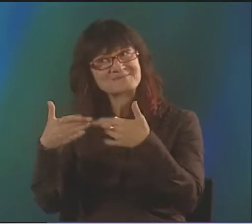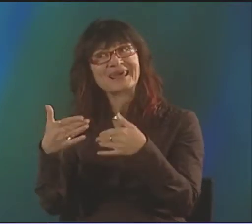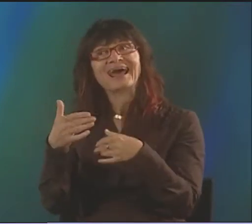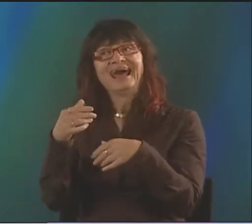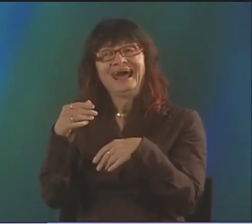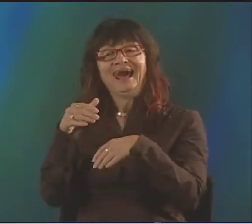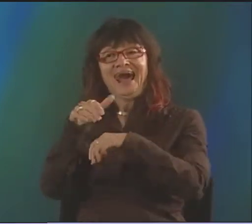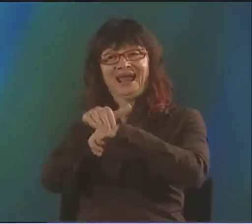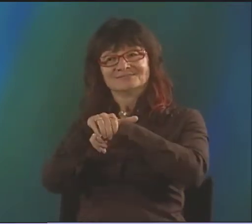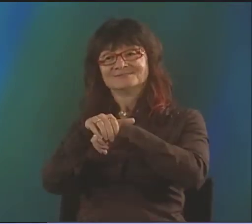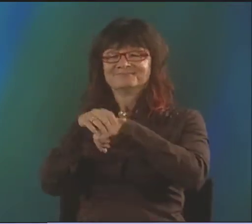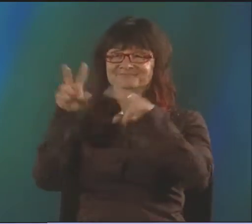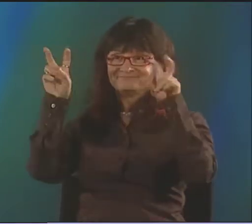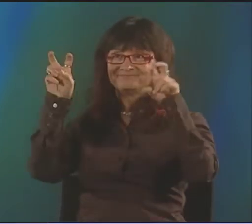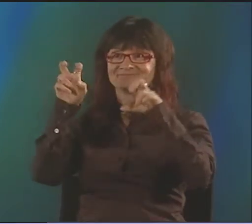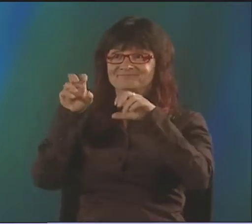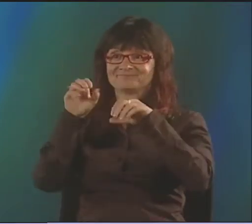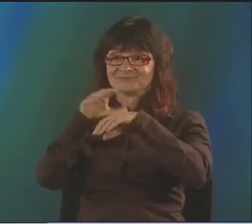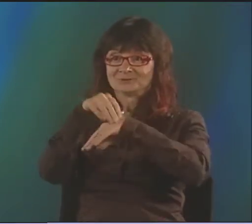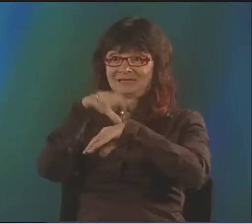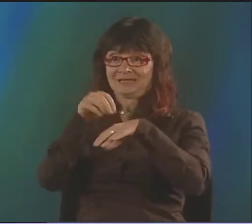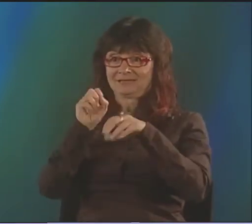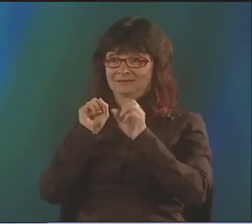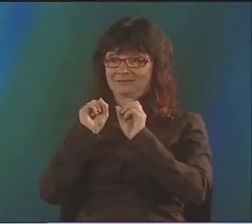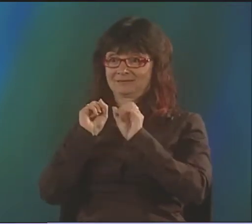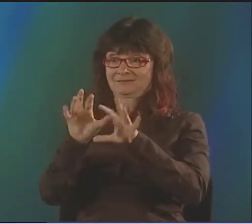BUT THEY'RE SIGNING AT HOME, AND THEY HAVE BOTH.